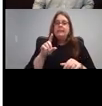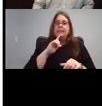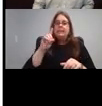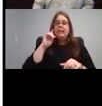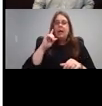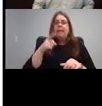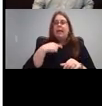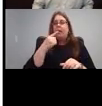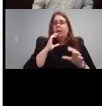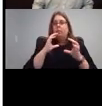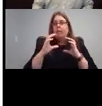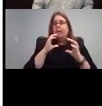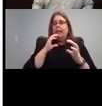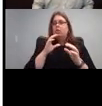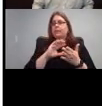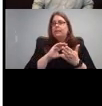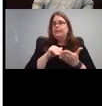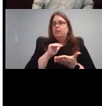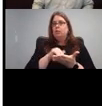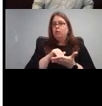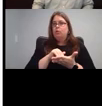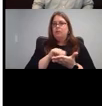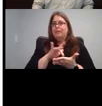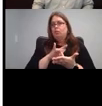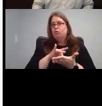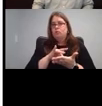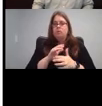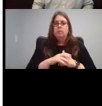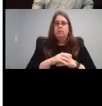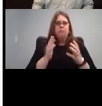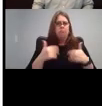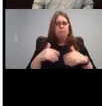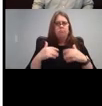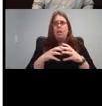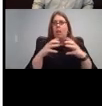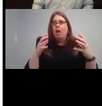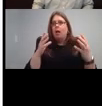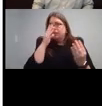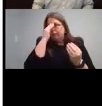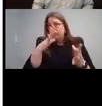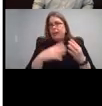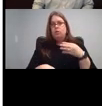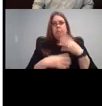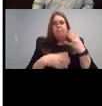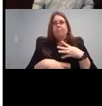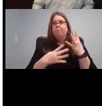So, lots of information on there, I got some of these links on them and